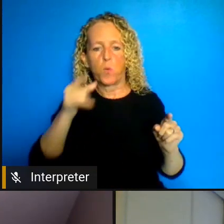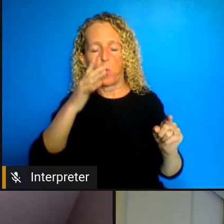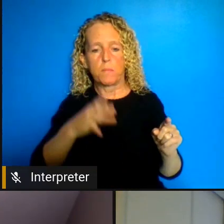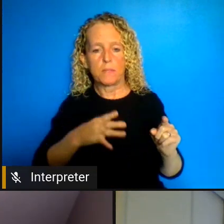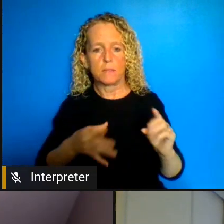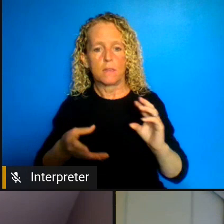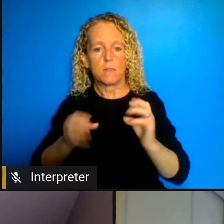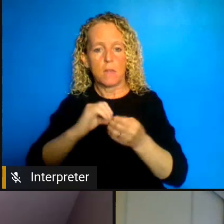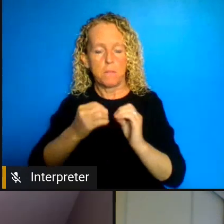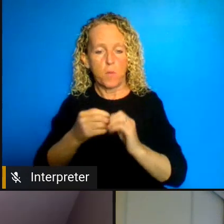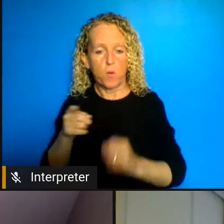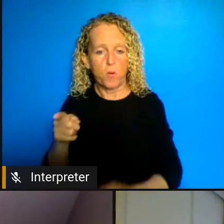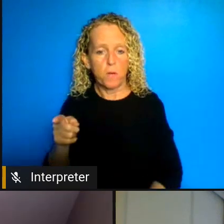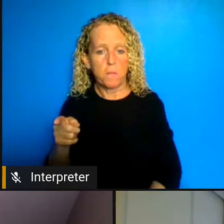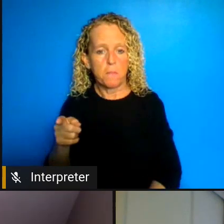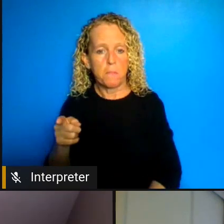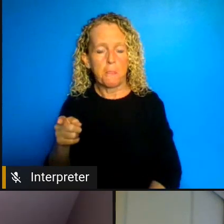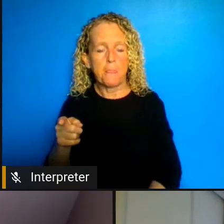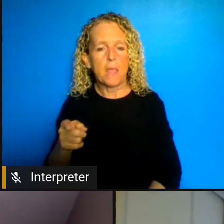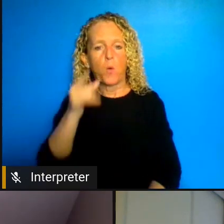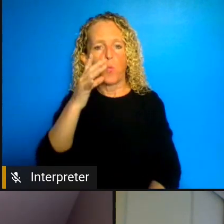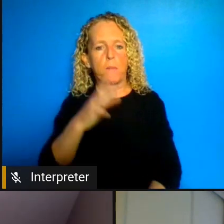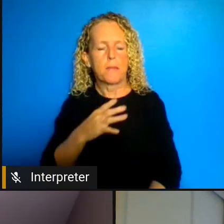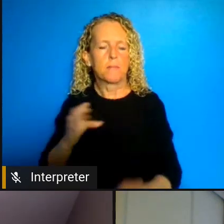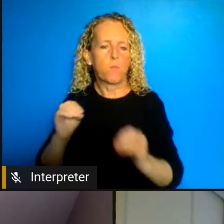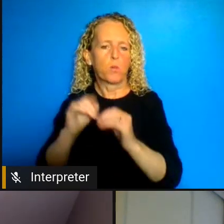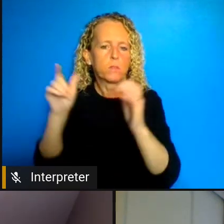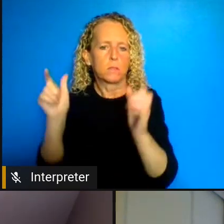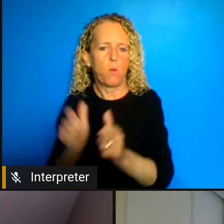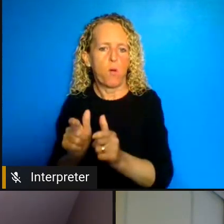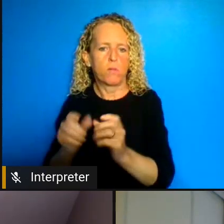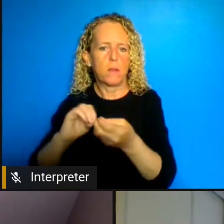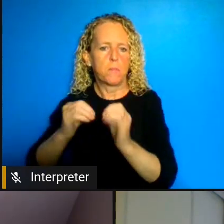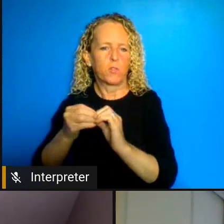women are on a smaller number they only comprise under 10 percent of the